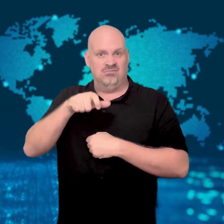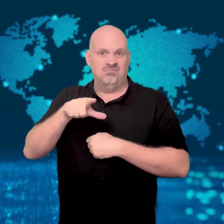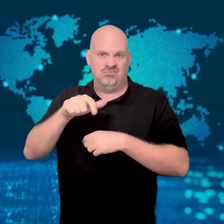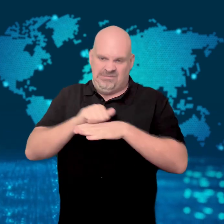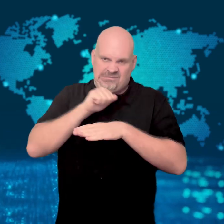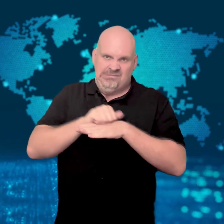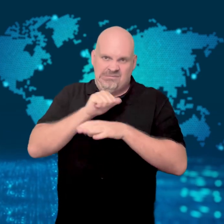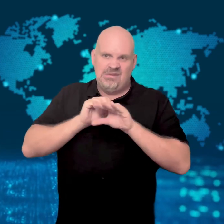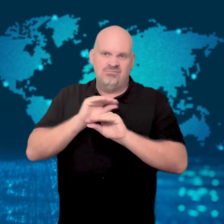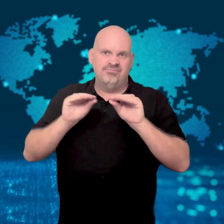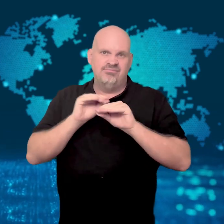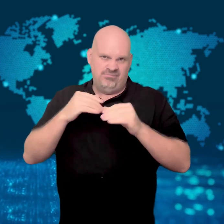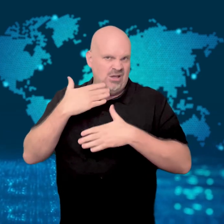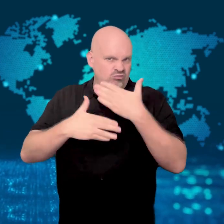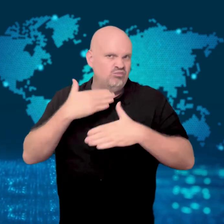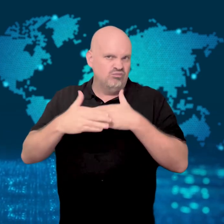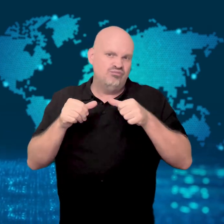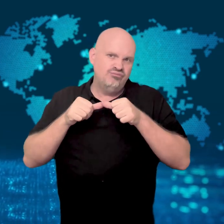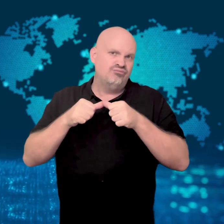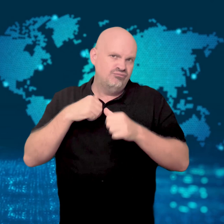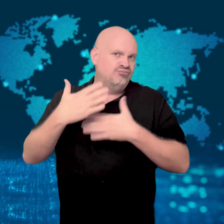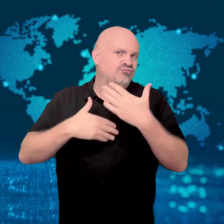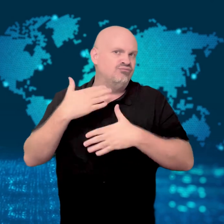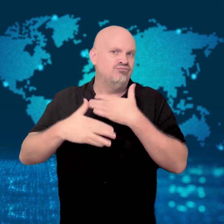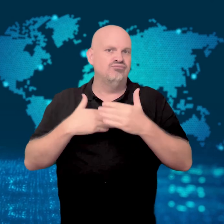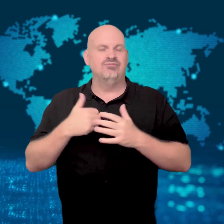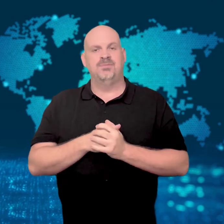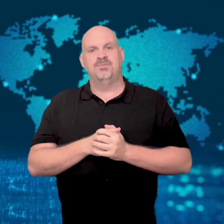funding and training of soldiers.